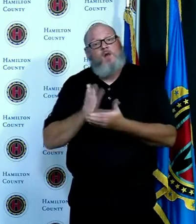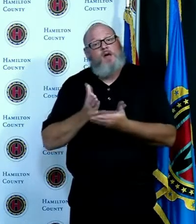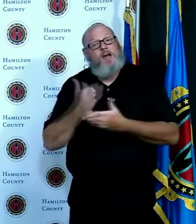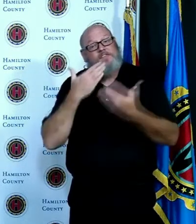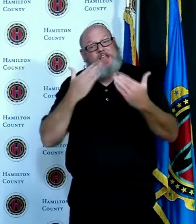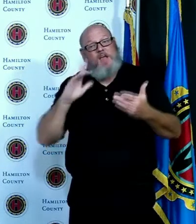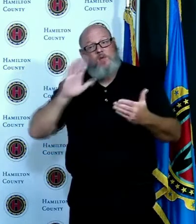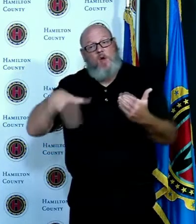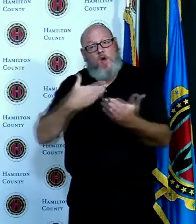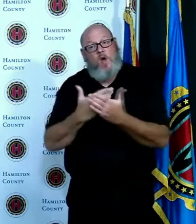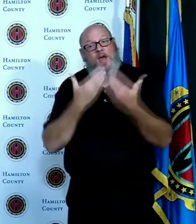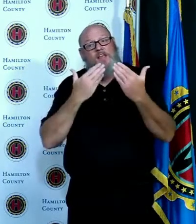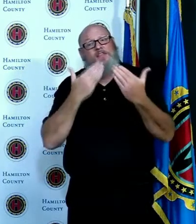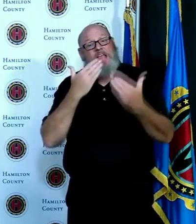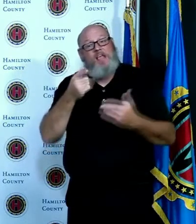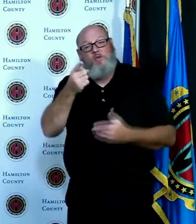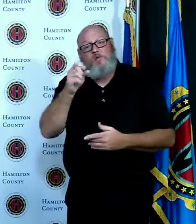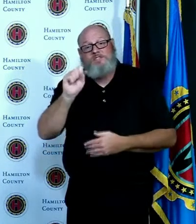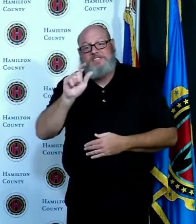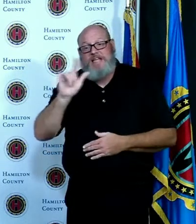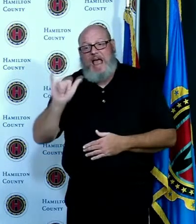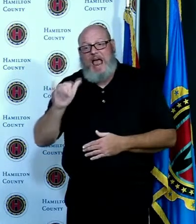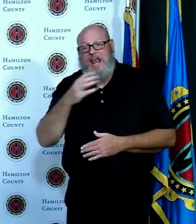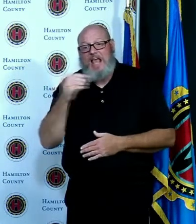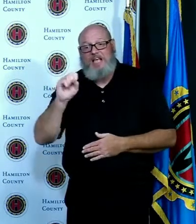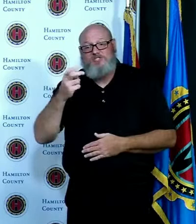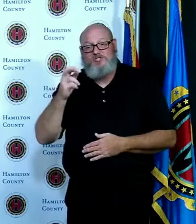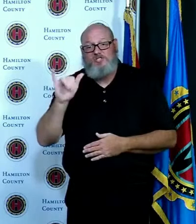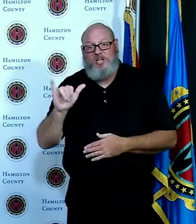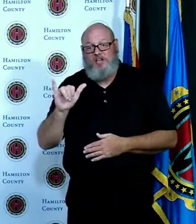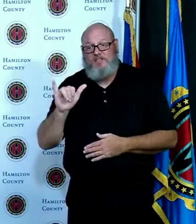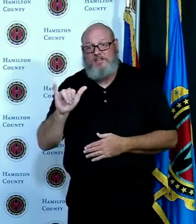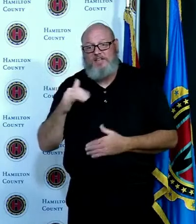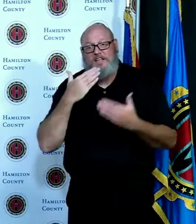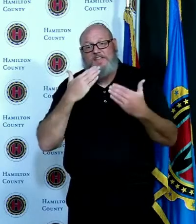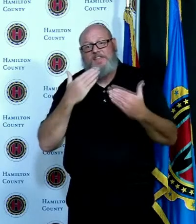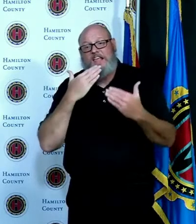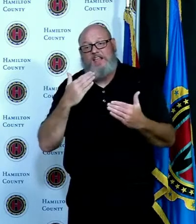Sally and to Sherry who I think are still on the line thanks as always to Greg and thanks to Fiona